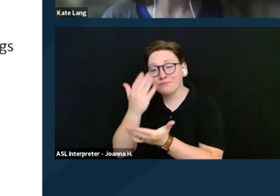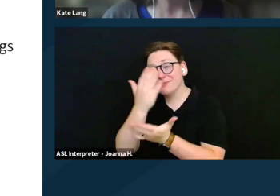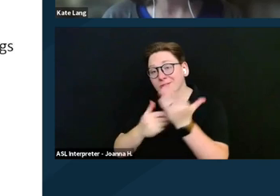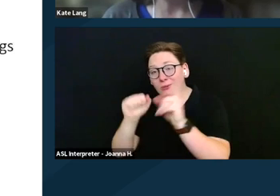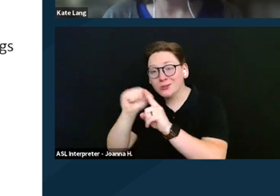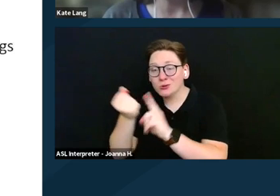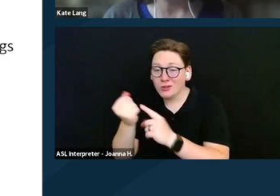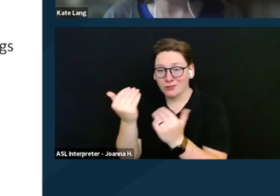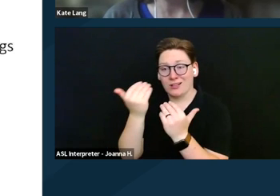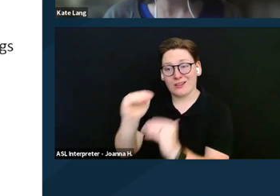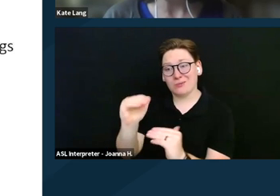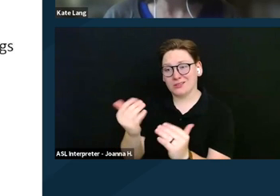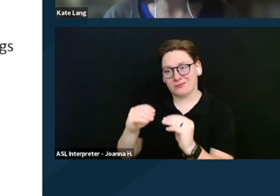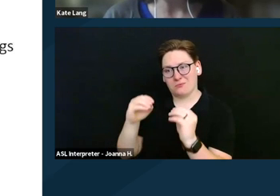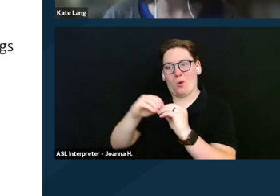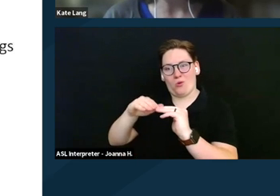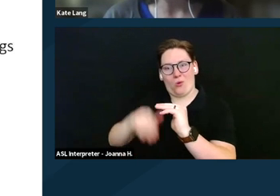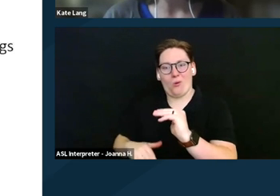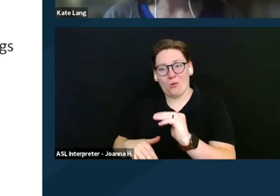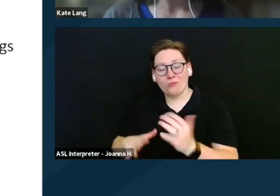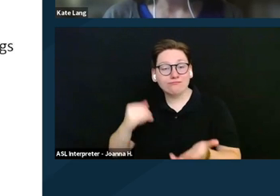such as the SSI spouse also working